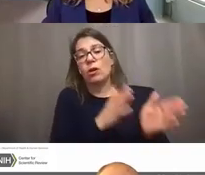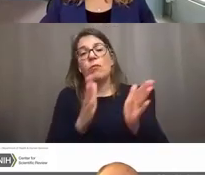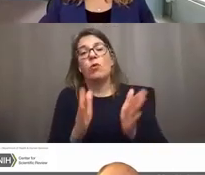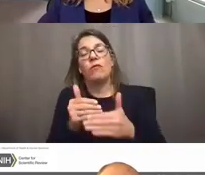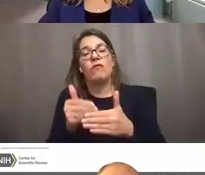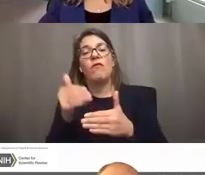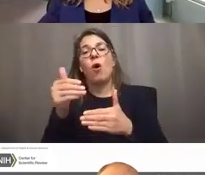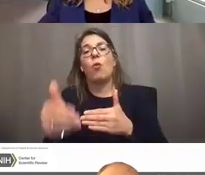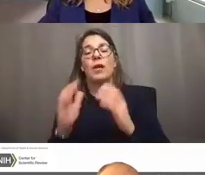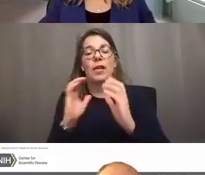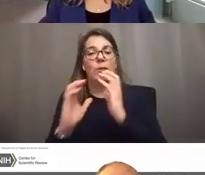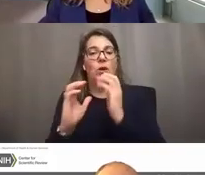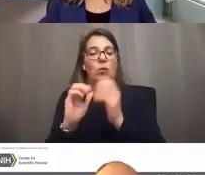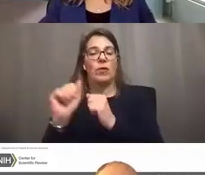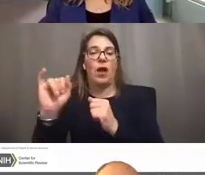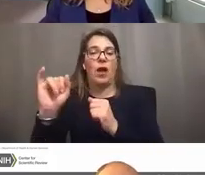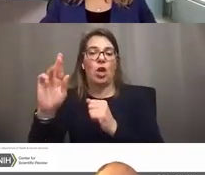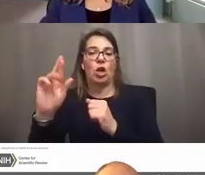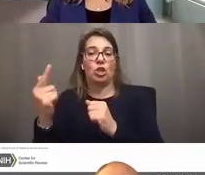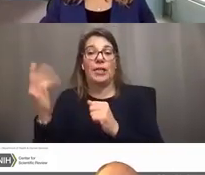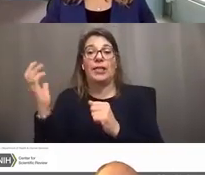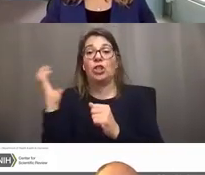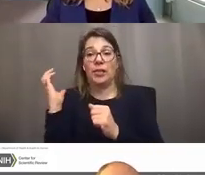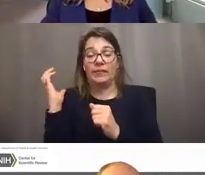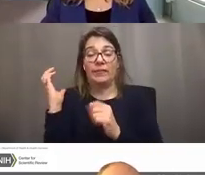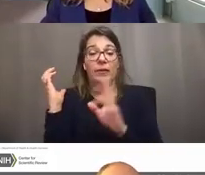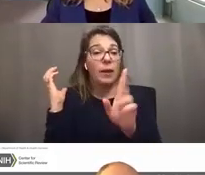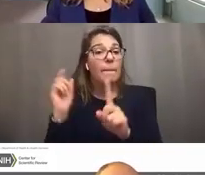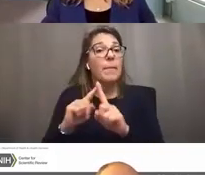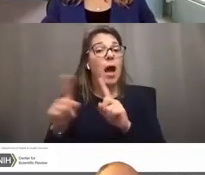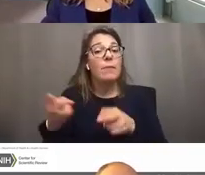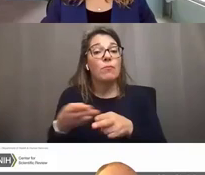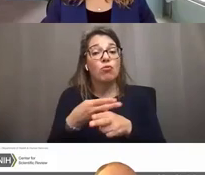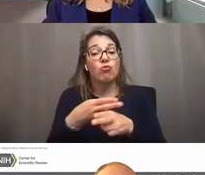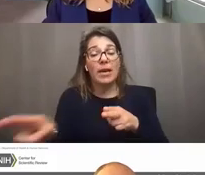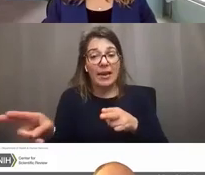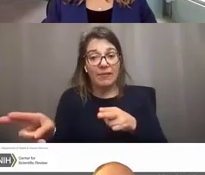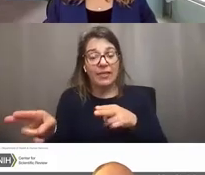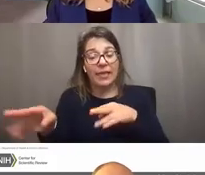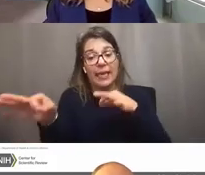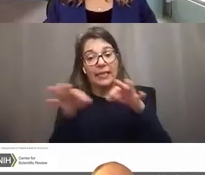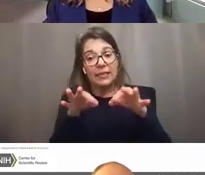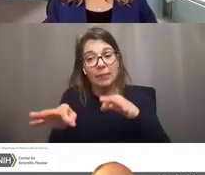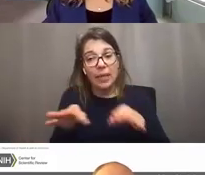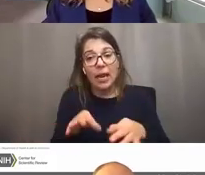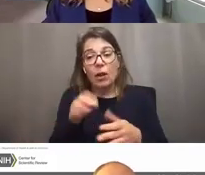communicating with the IRG chief. But briefly explain to them what expertise